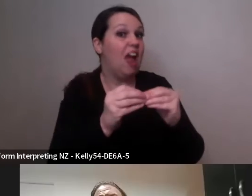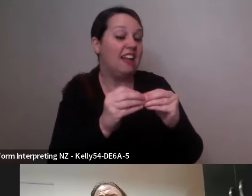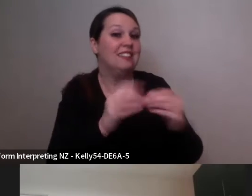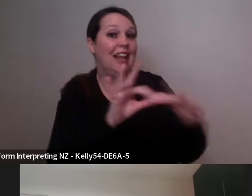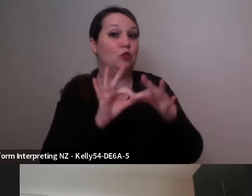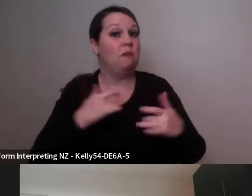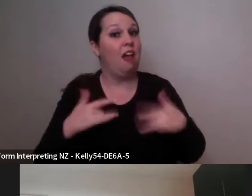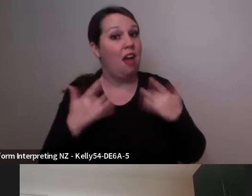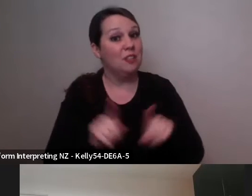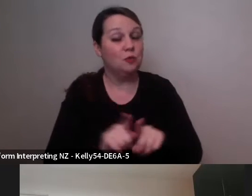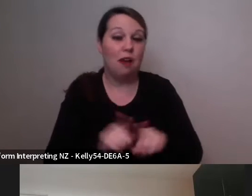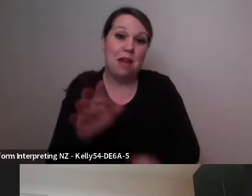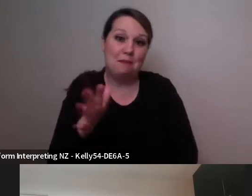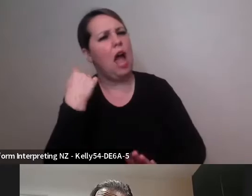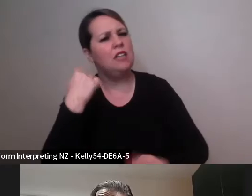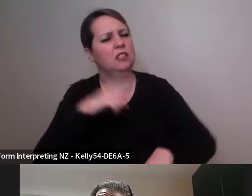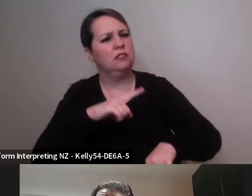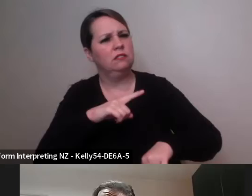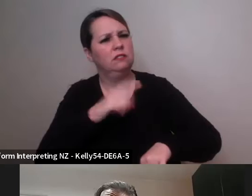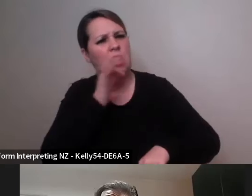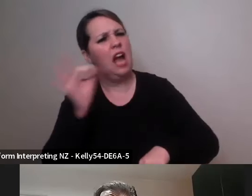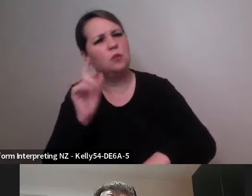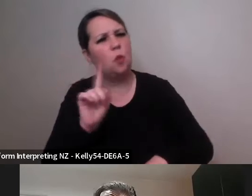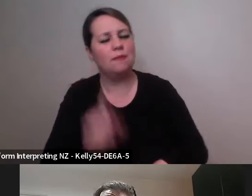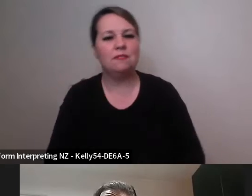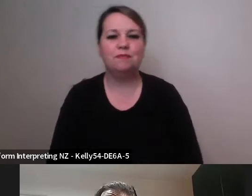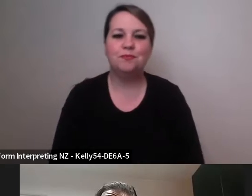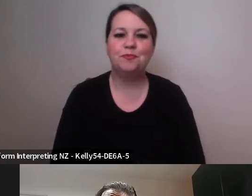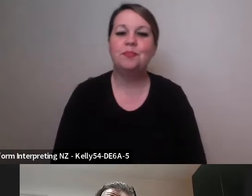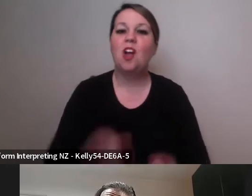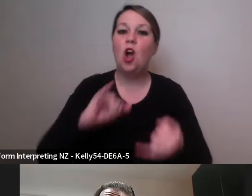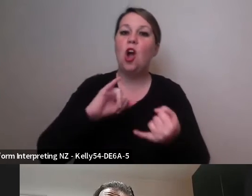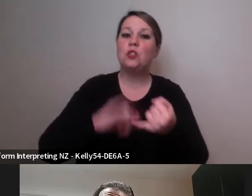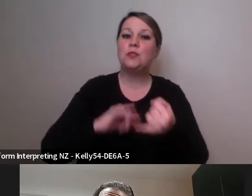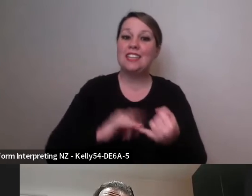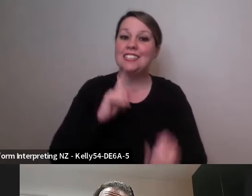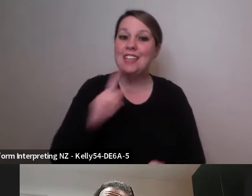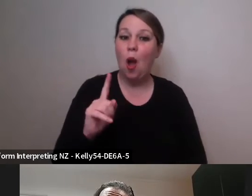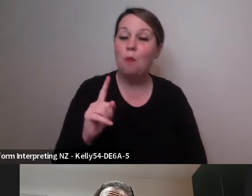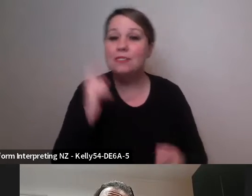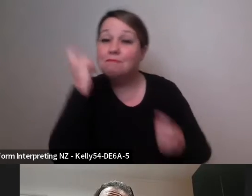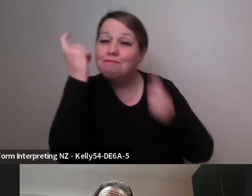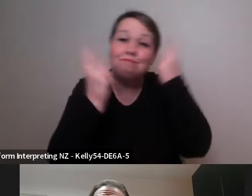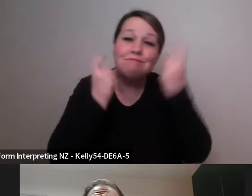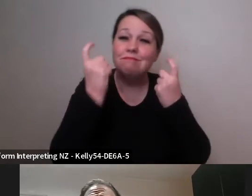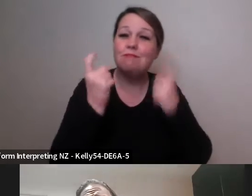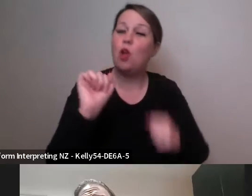Sounds very exciting! Oh I was just curious Marc about how your choreography has shifted over the years, you know.